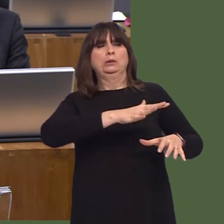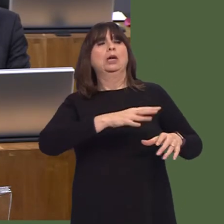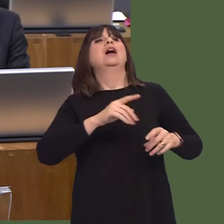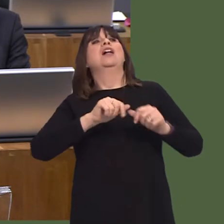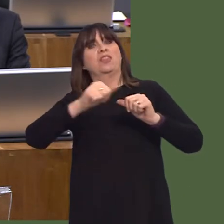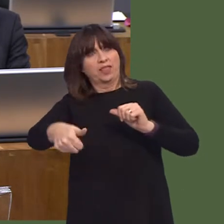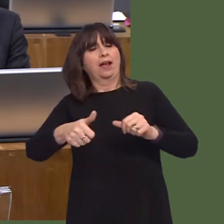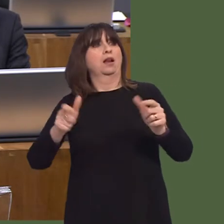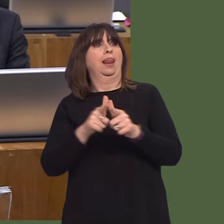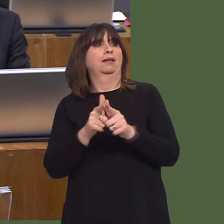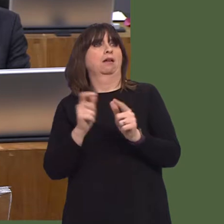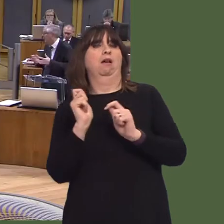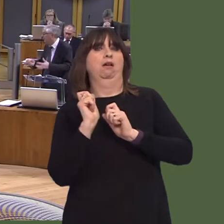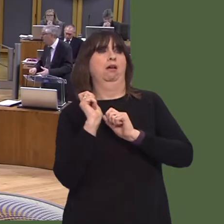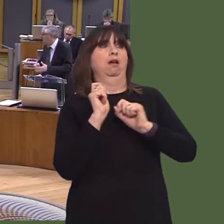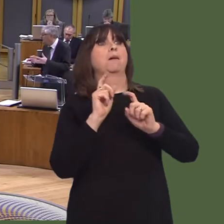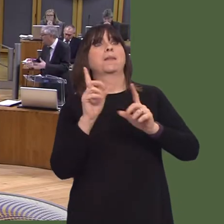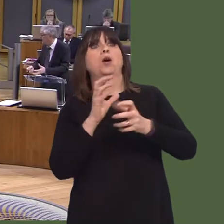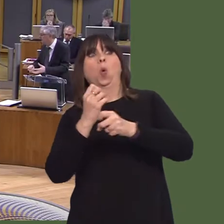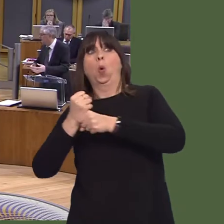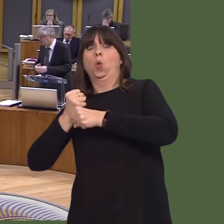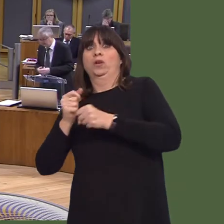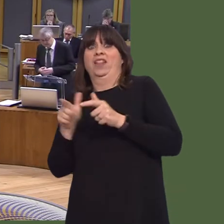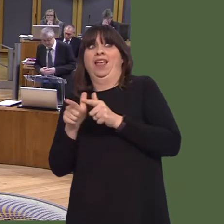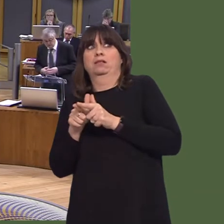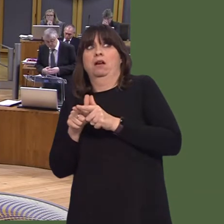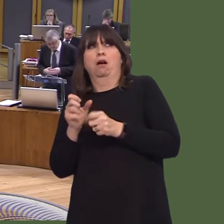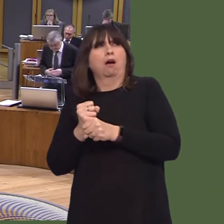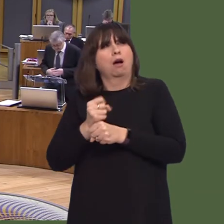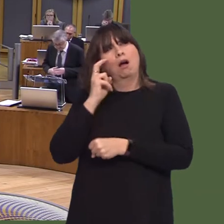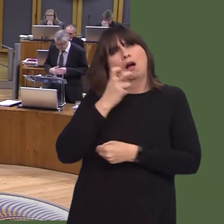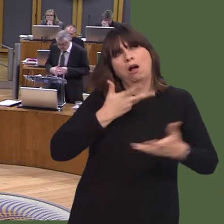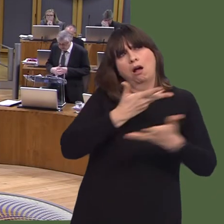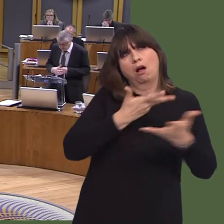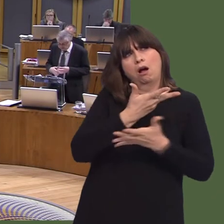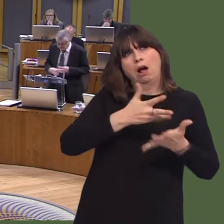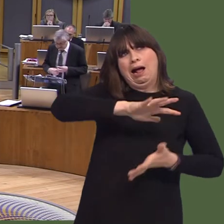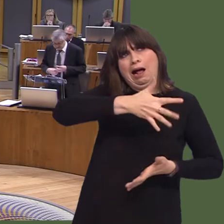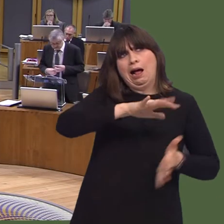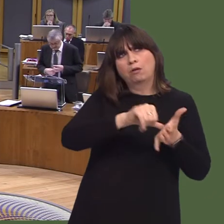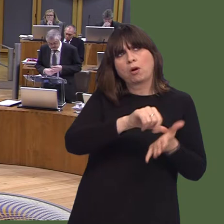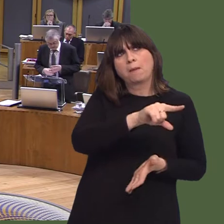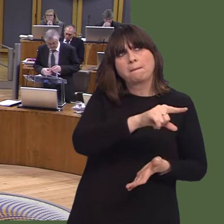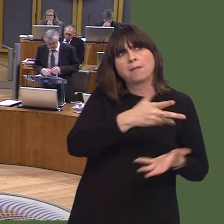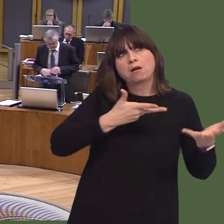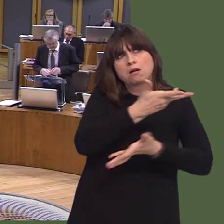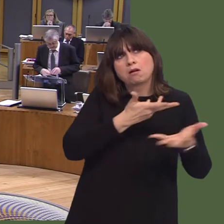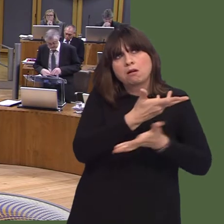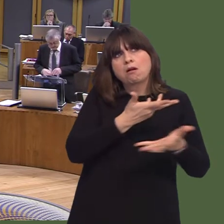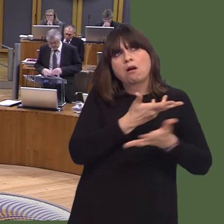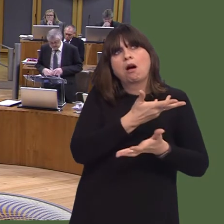the NHS, as the letter that I received mentions that counsellors from a charity have had to